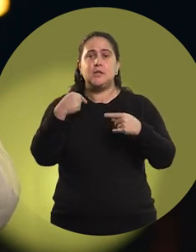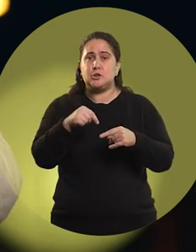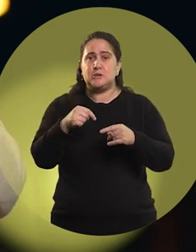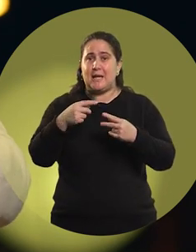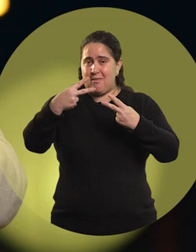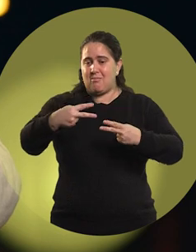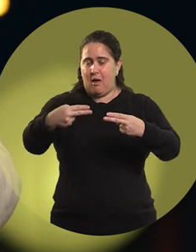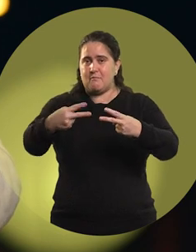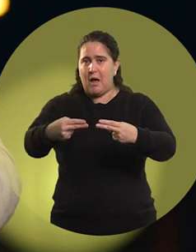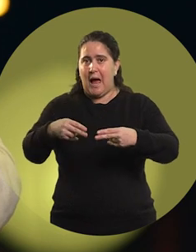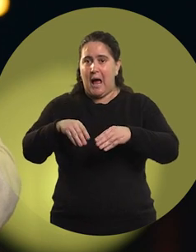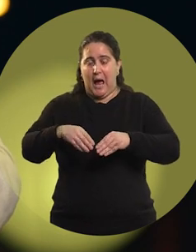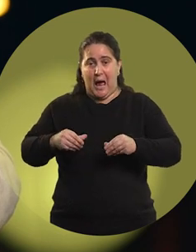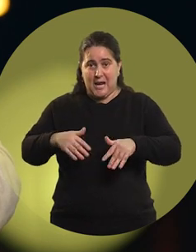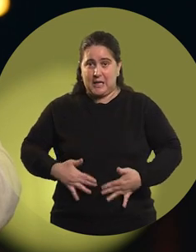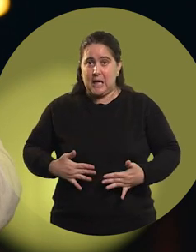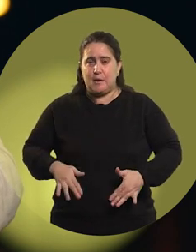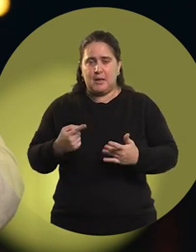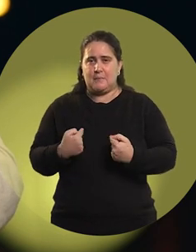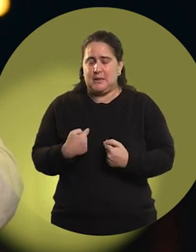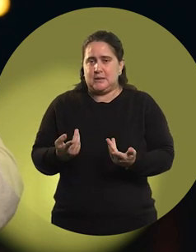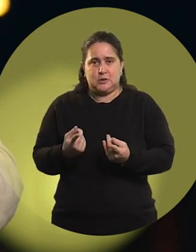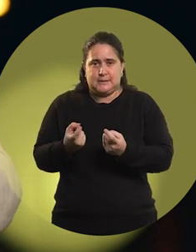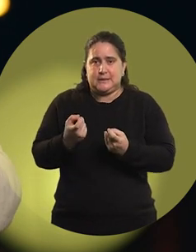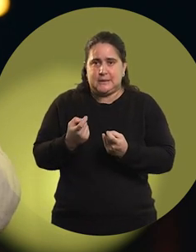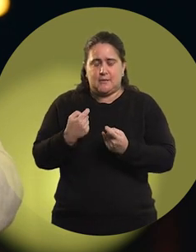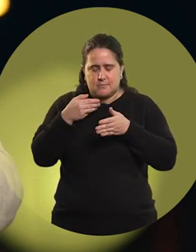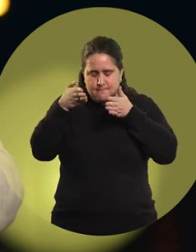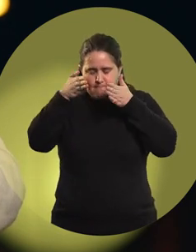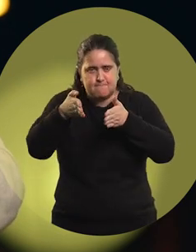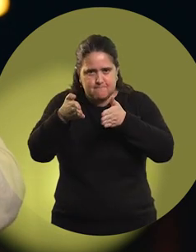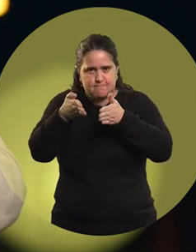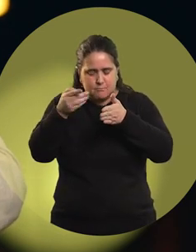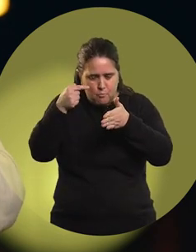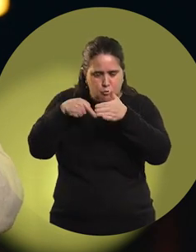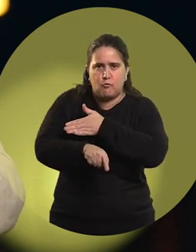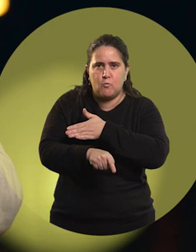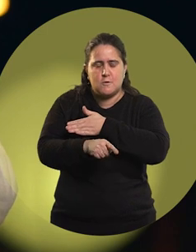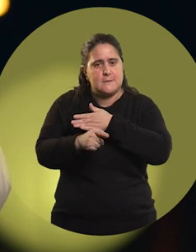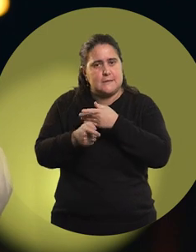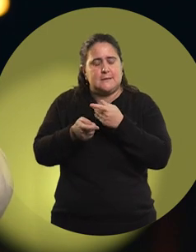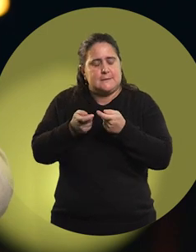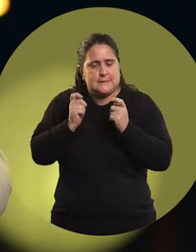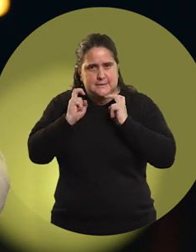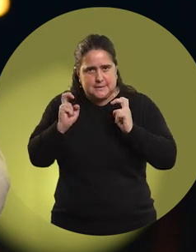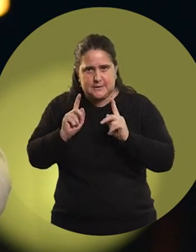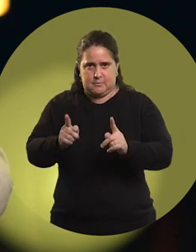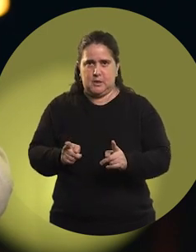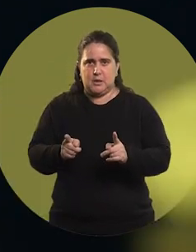the stages that were on sand demanded the most concentration and tension from me.